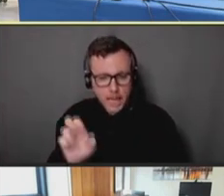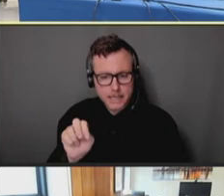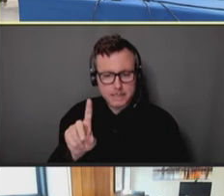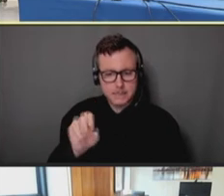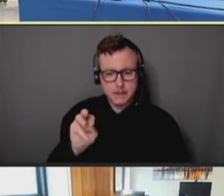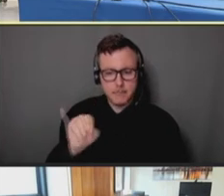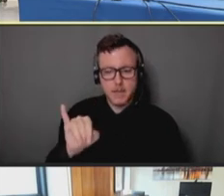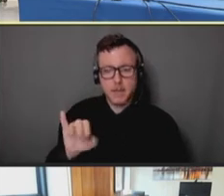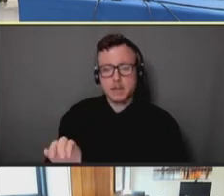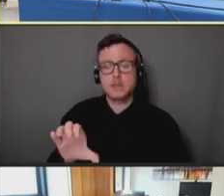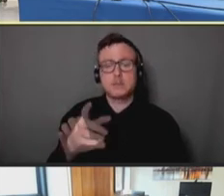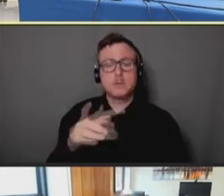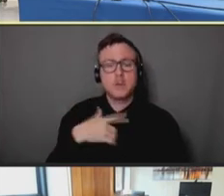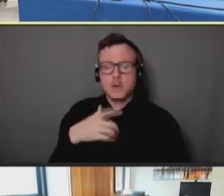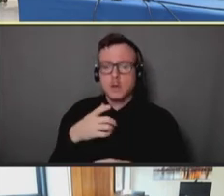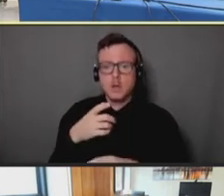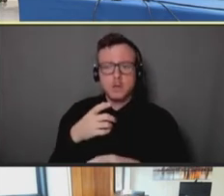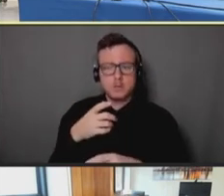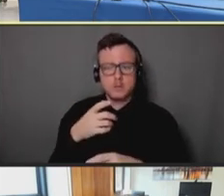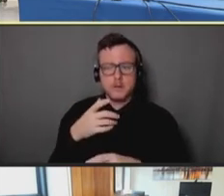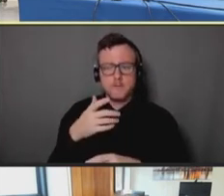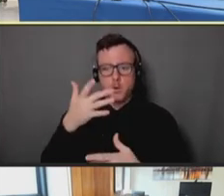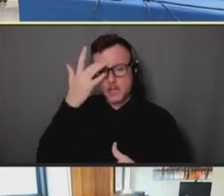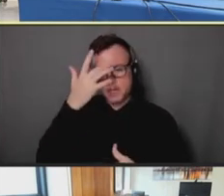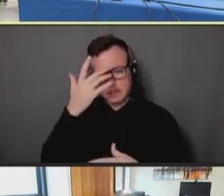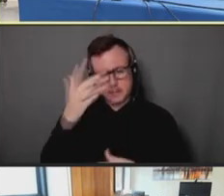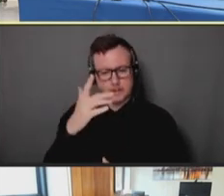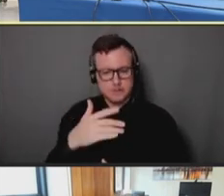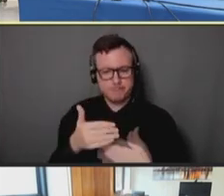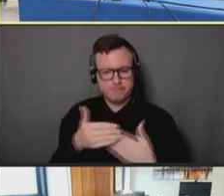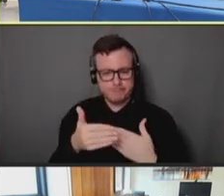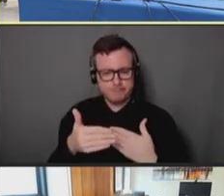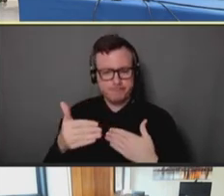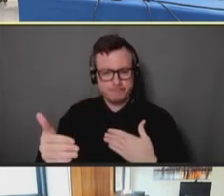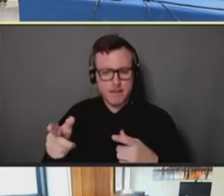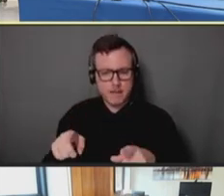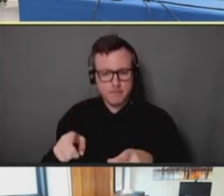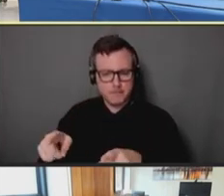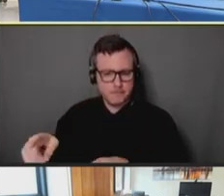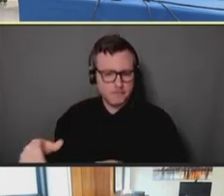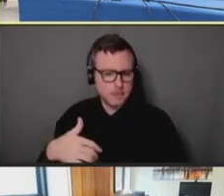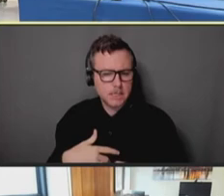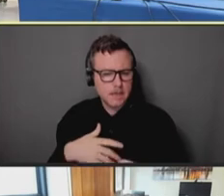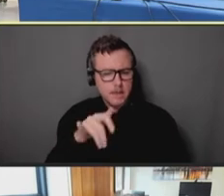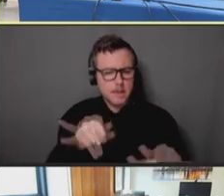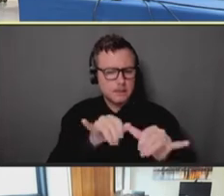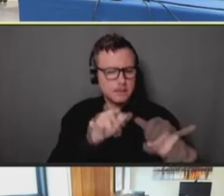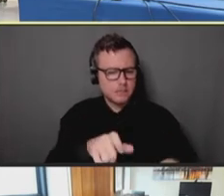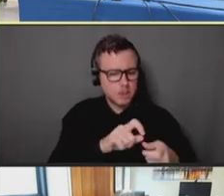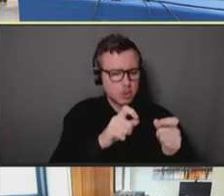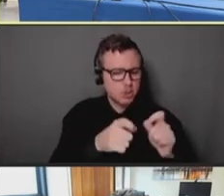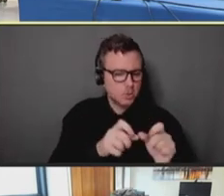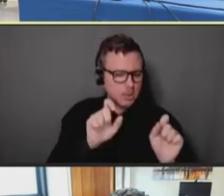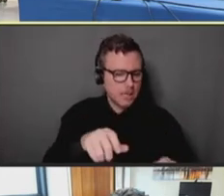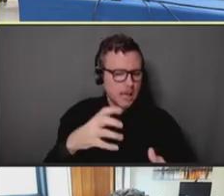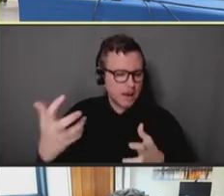endemic disease over the long run, how will the system change to accommodate that? Thank you.